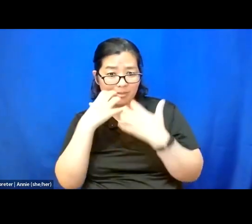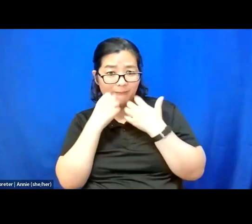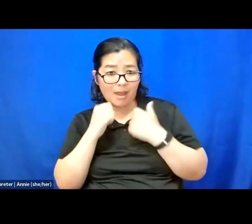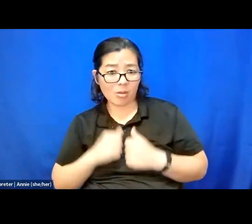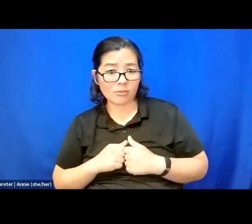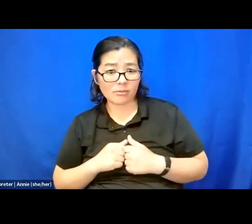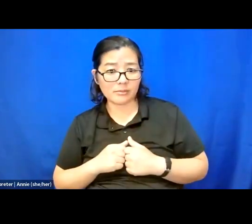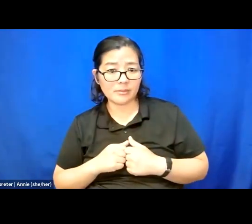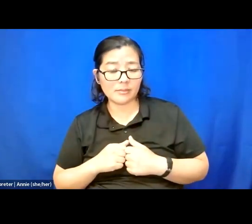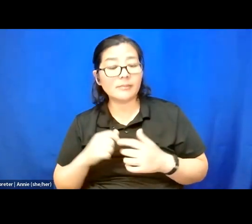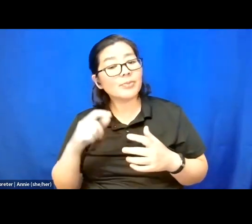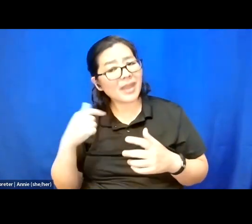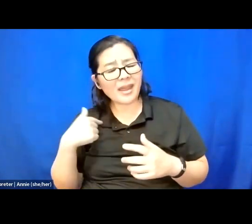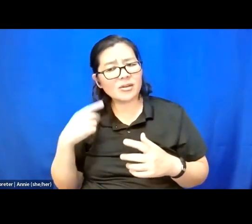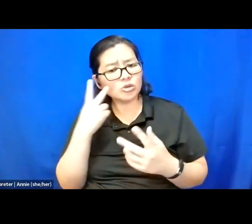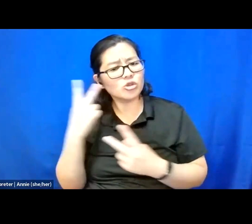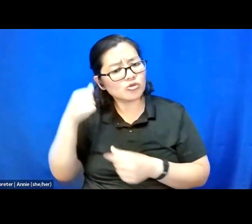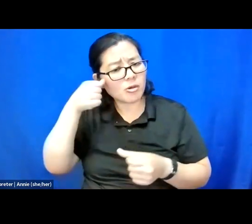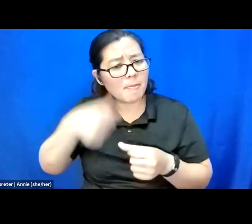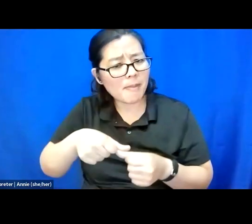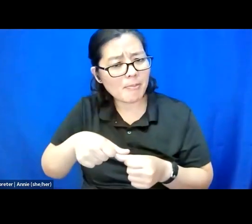that I should be remembered and considered.